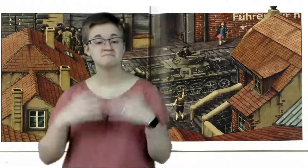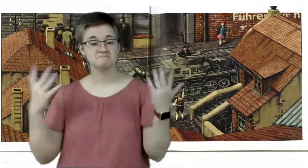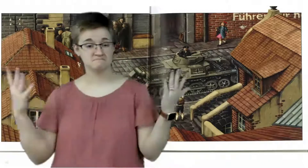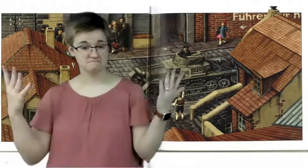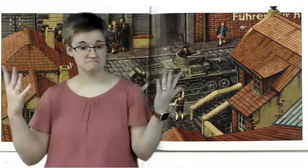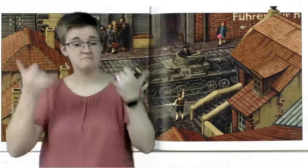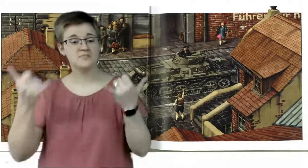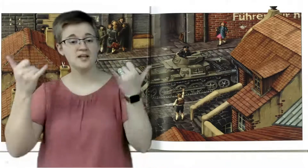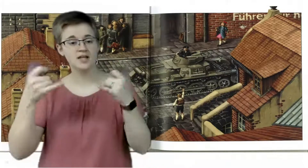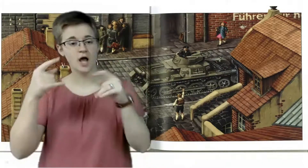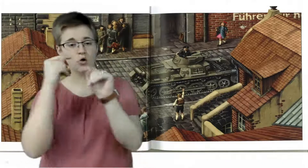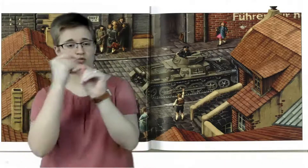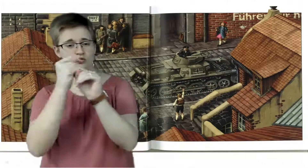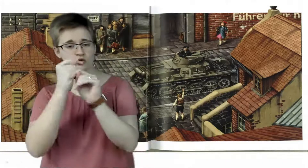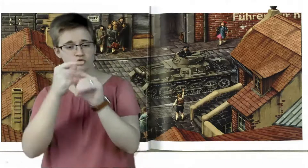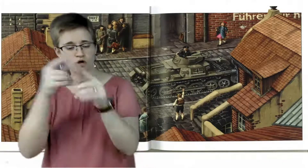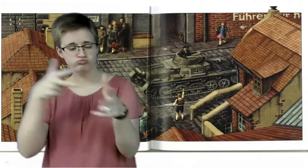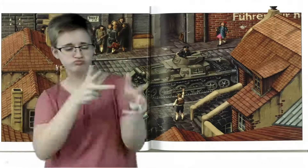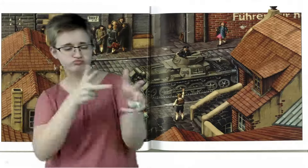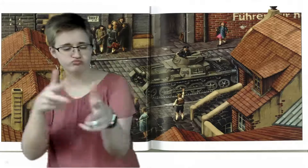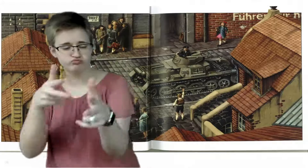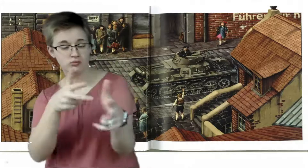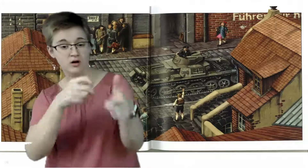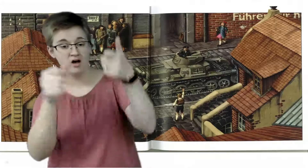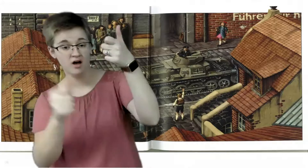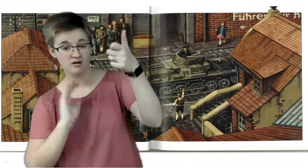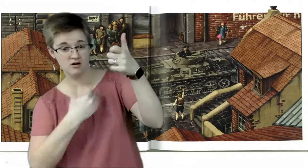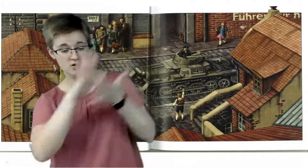Now the trucks follow each other under the school windows.